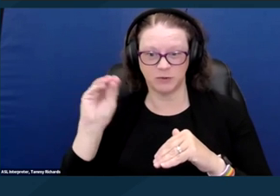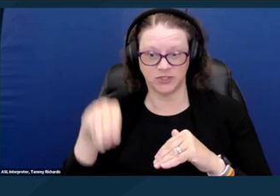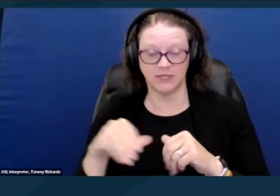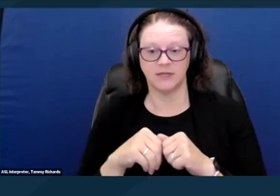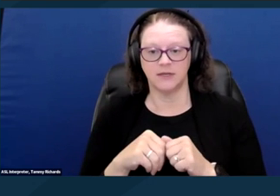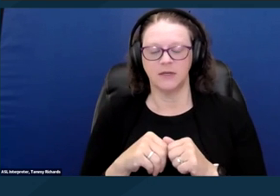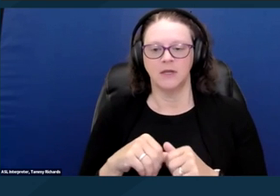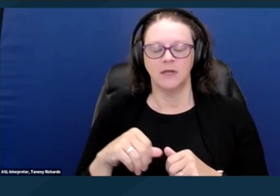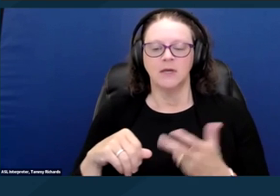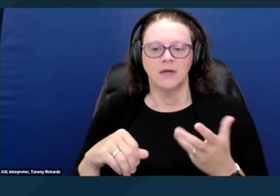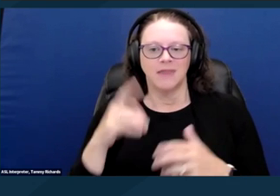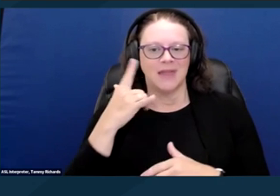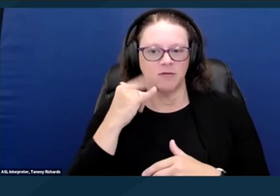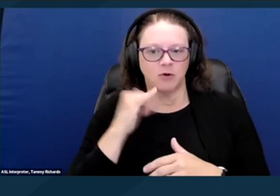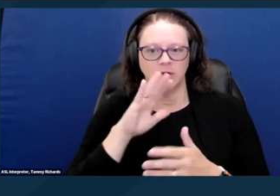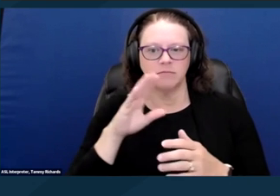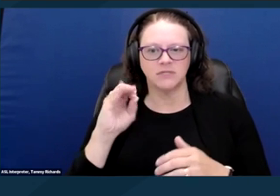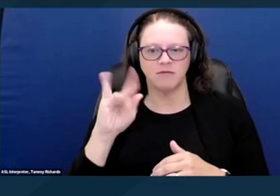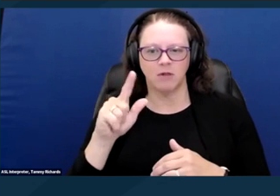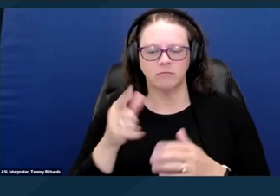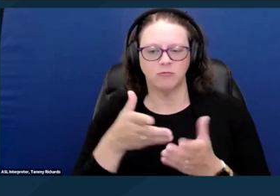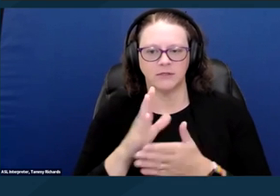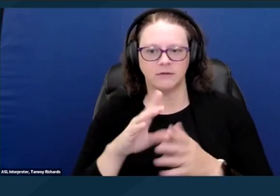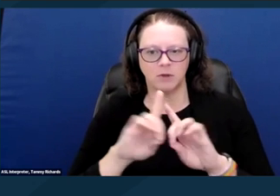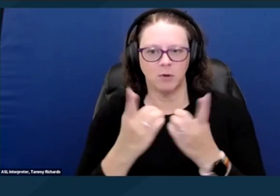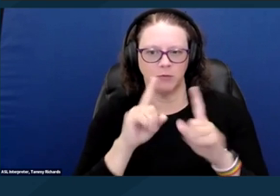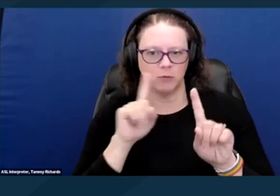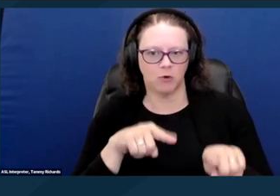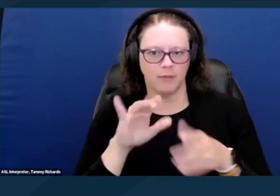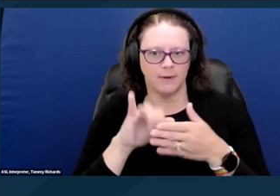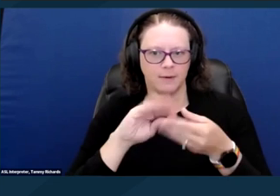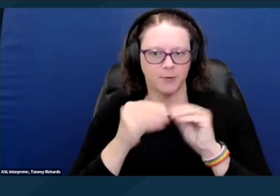by the California Civil Rights Department. And when we talk about discrimination,